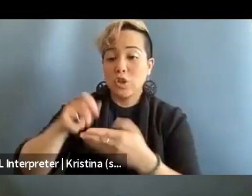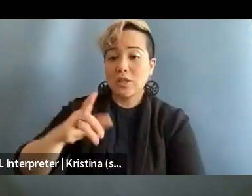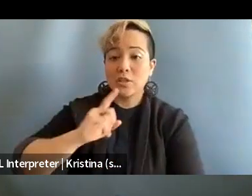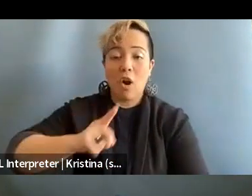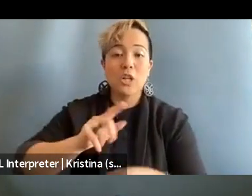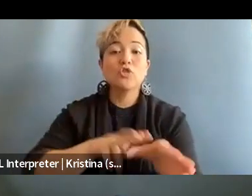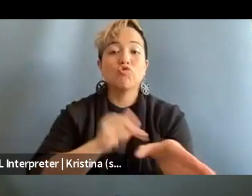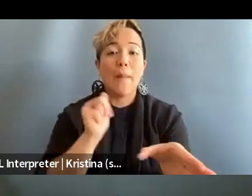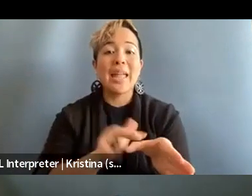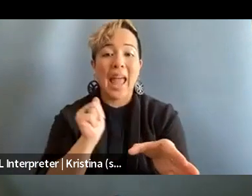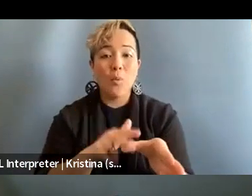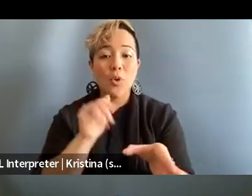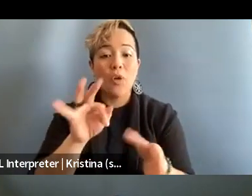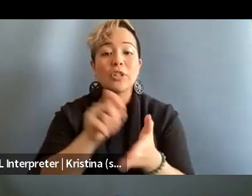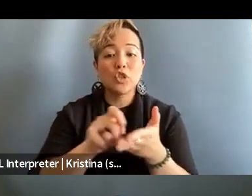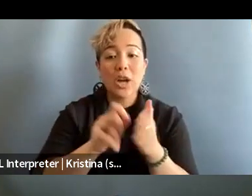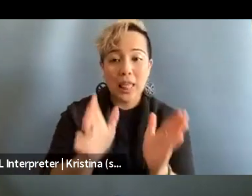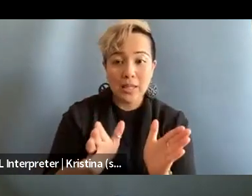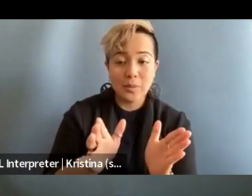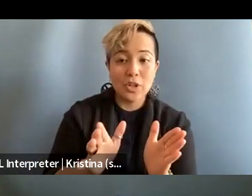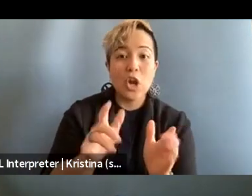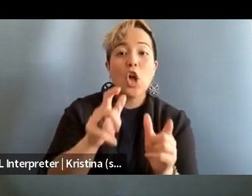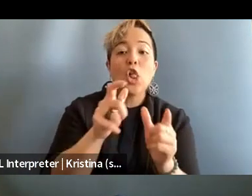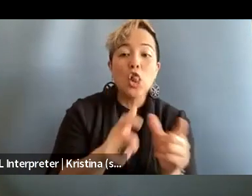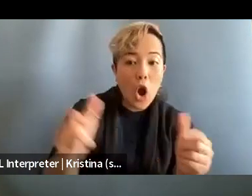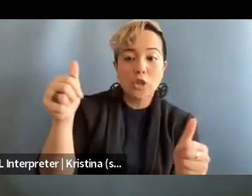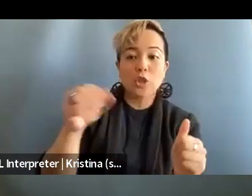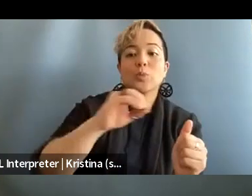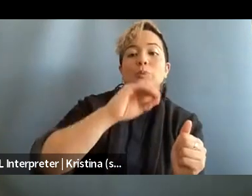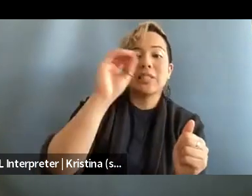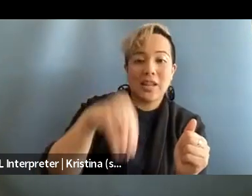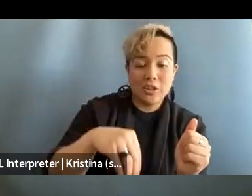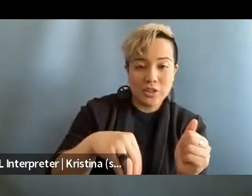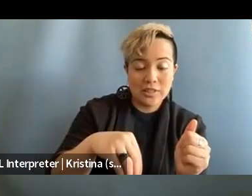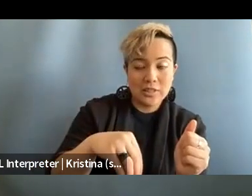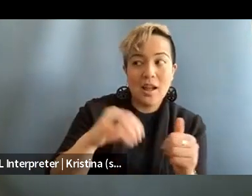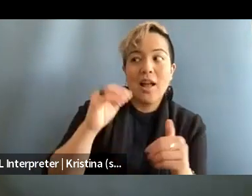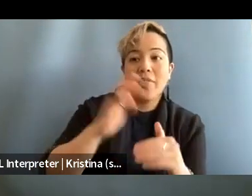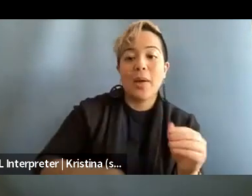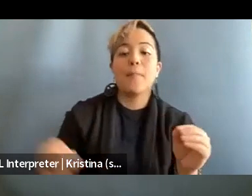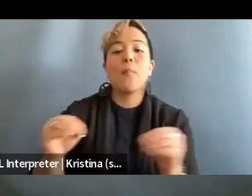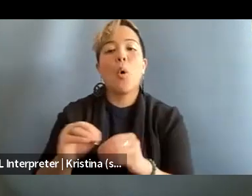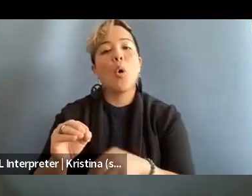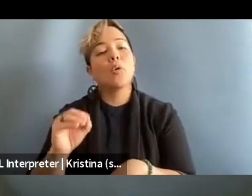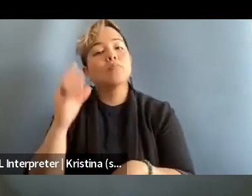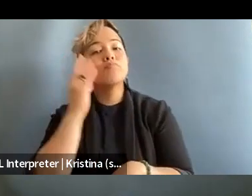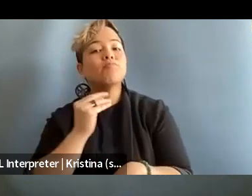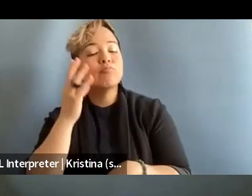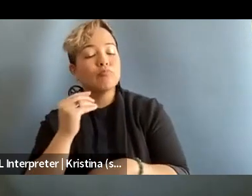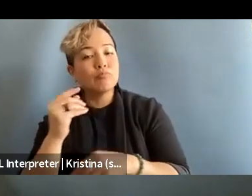out of journalism at larger percentages than more established journalists because of online violence.